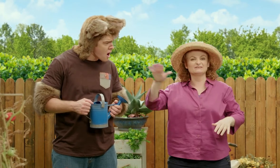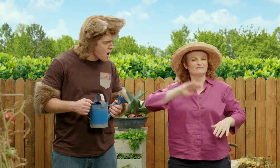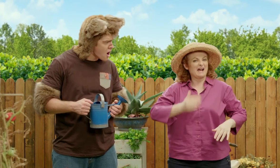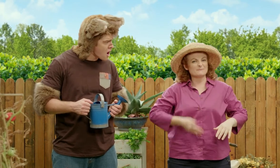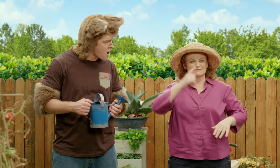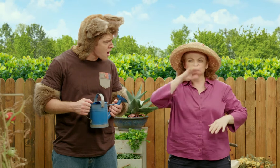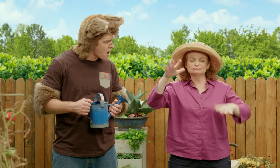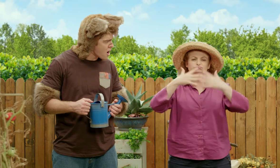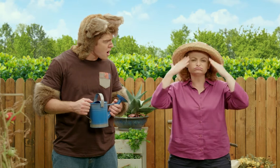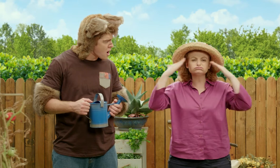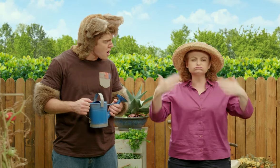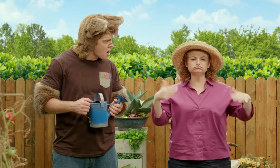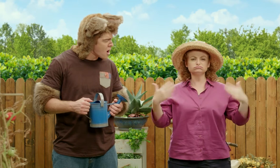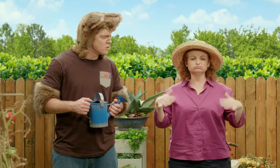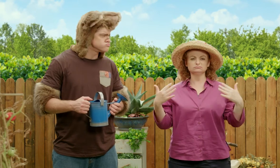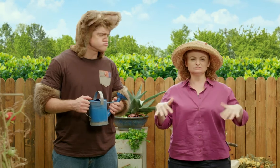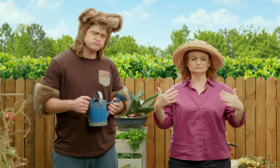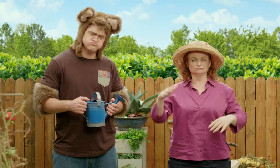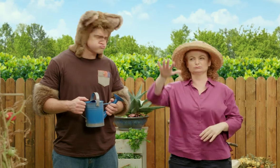the farmers have a hard time.